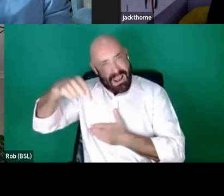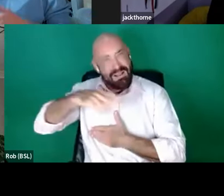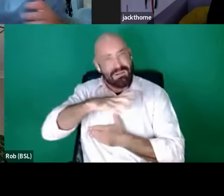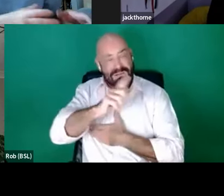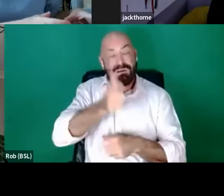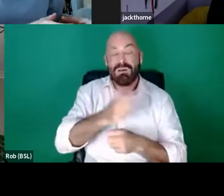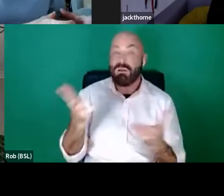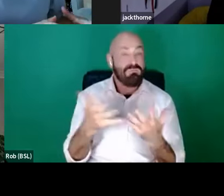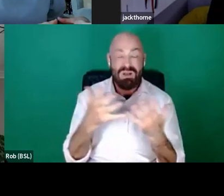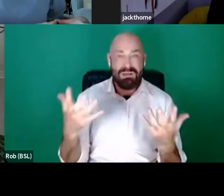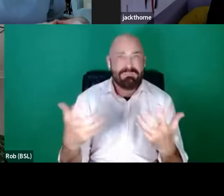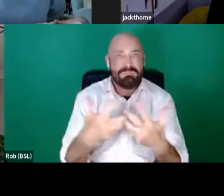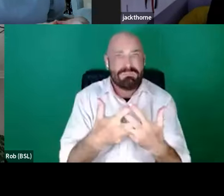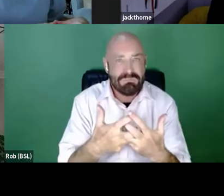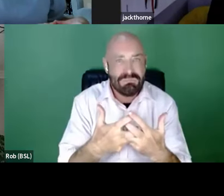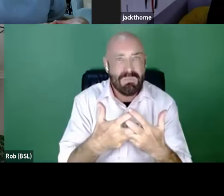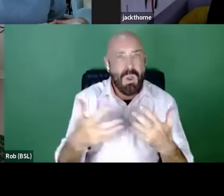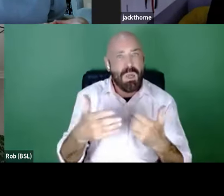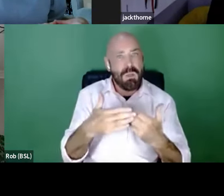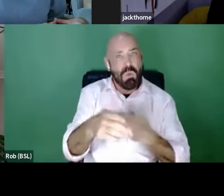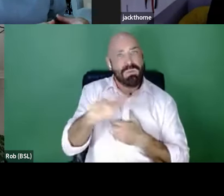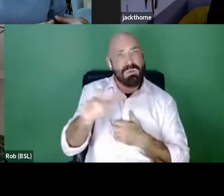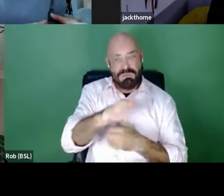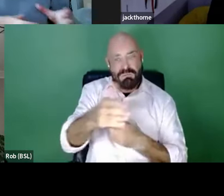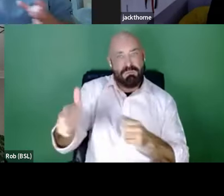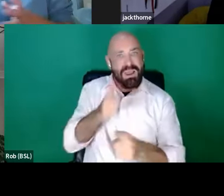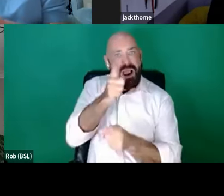The more people you have behind the camera who have disabilities, the more that